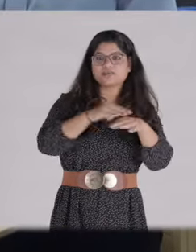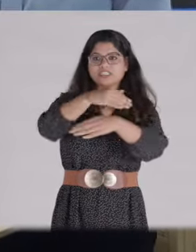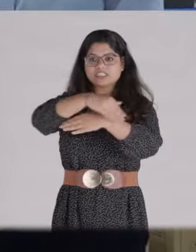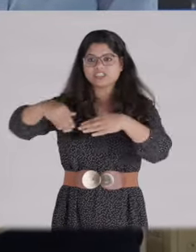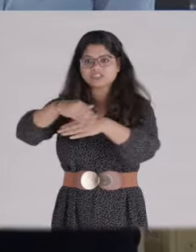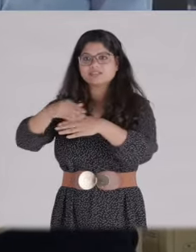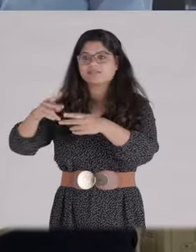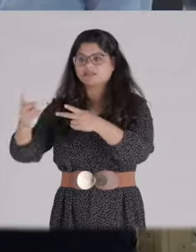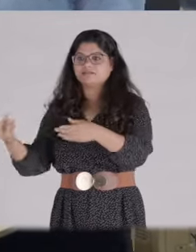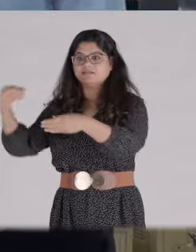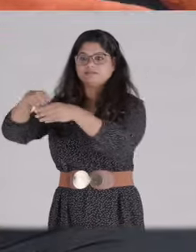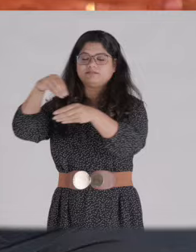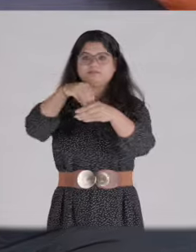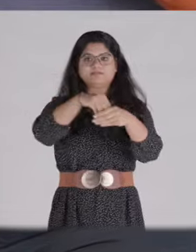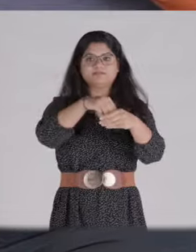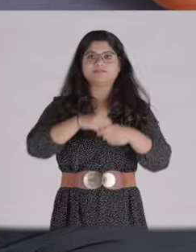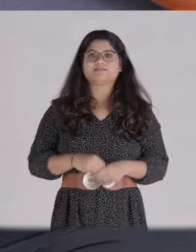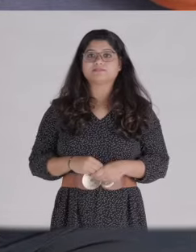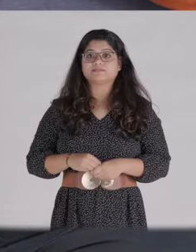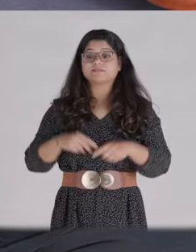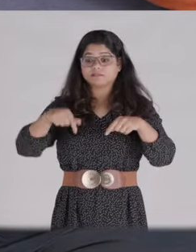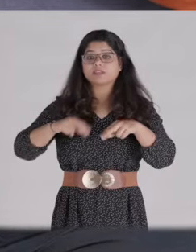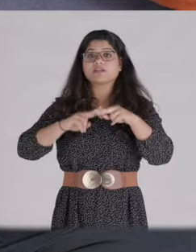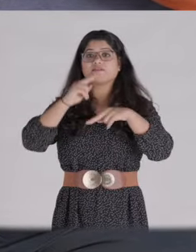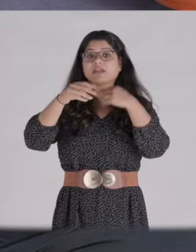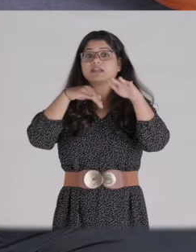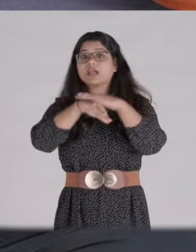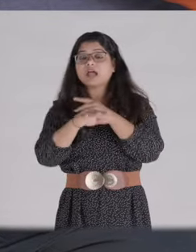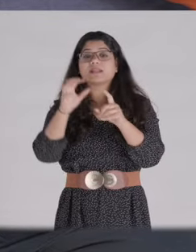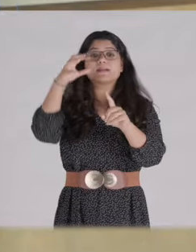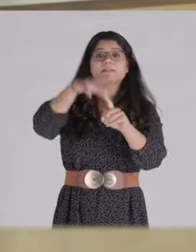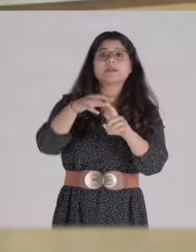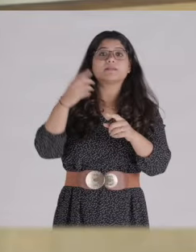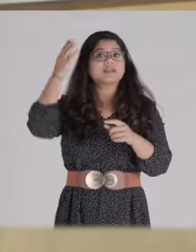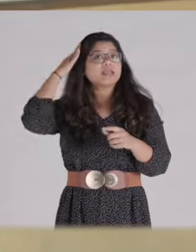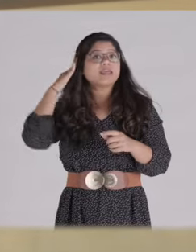[Vinayak Kamat speaks] If you see, today, in our batchmaking of hair colours, all the entire batchmaking is done by the